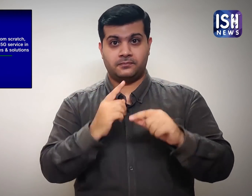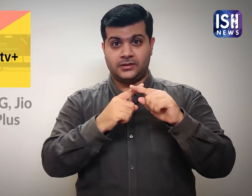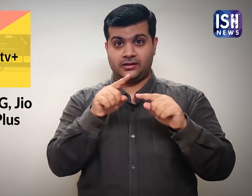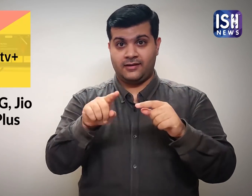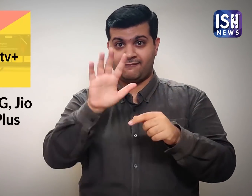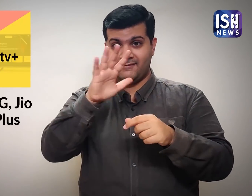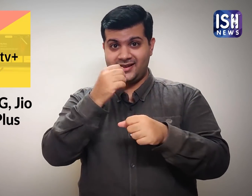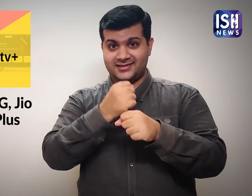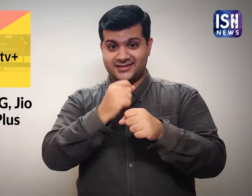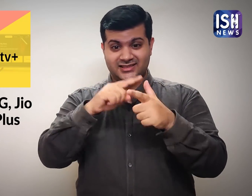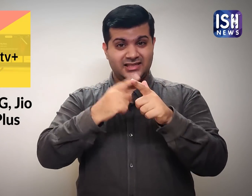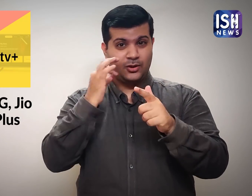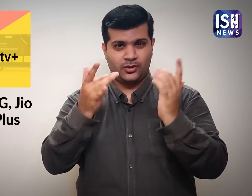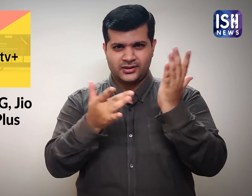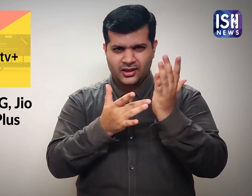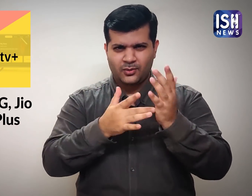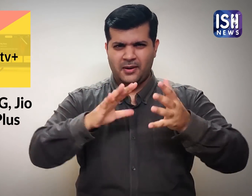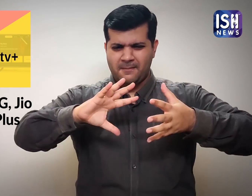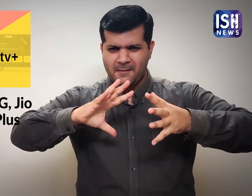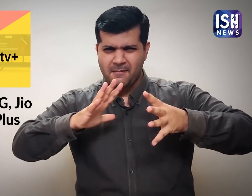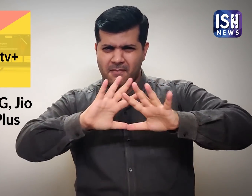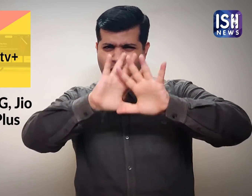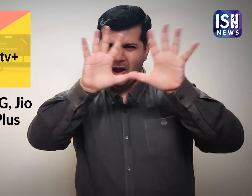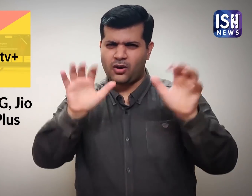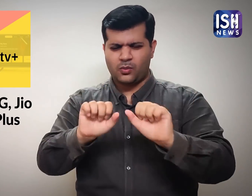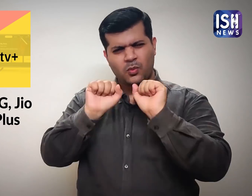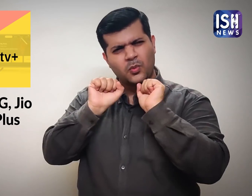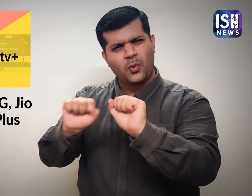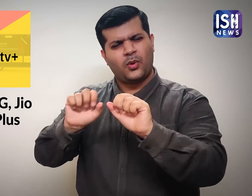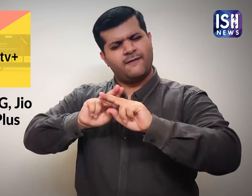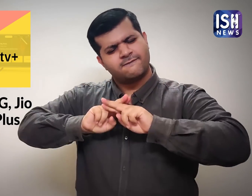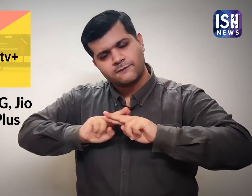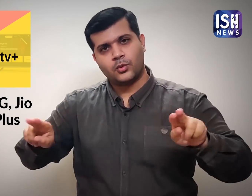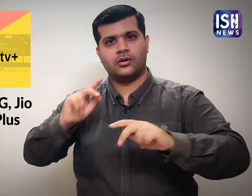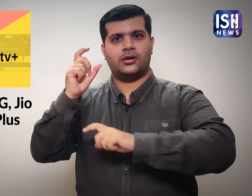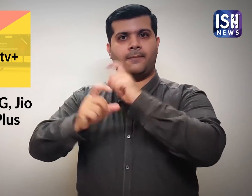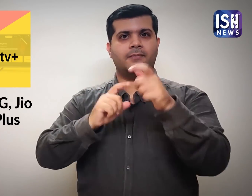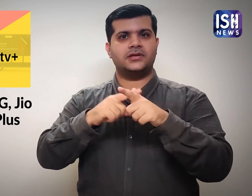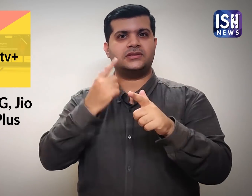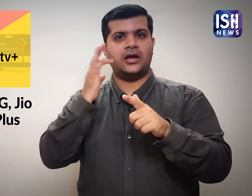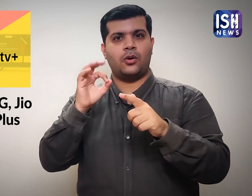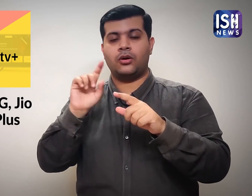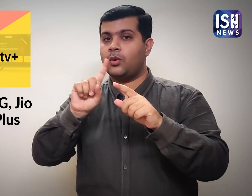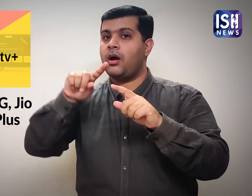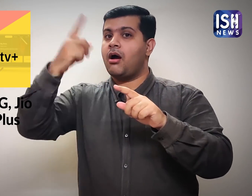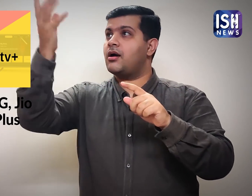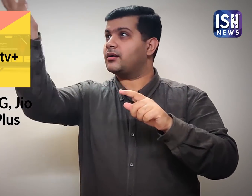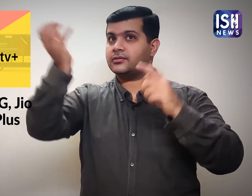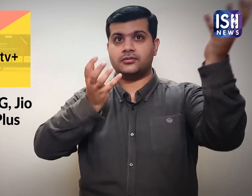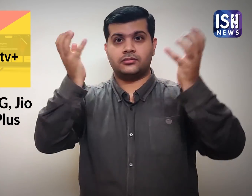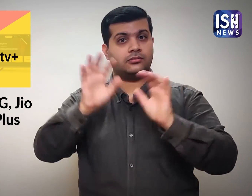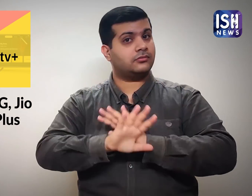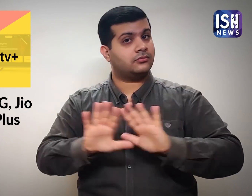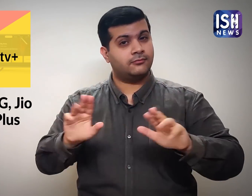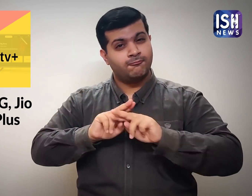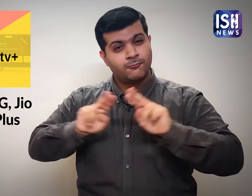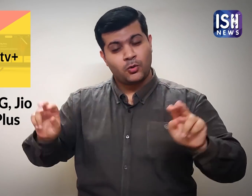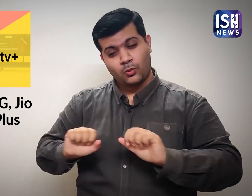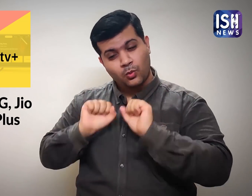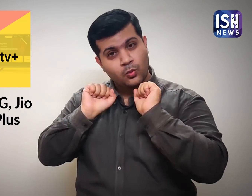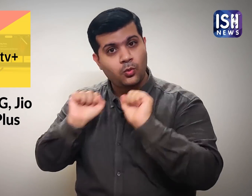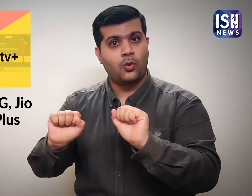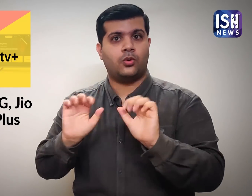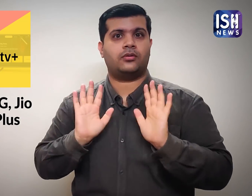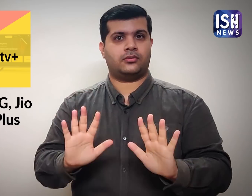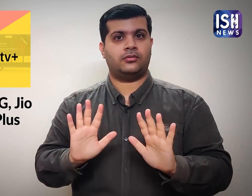The entire technology has been made completely in India by Jio.